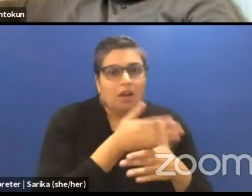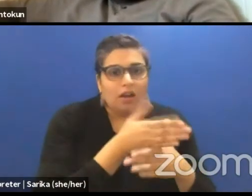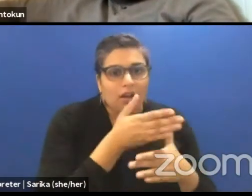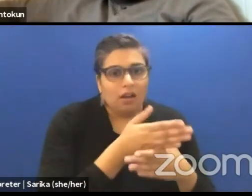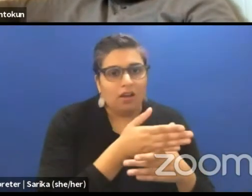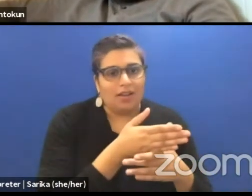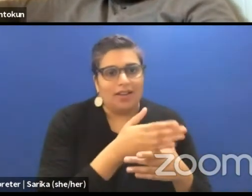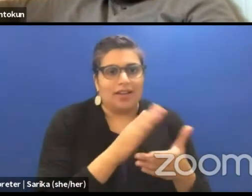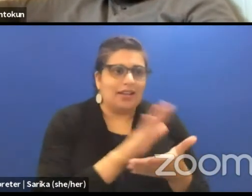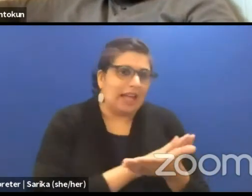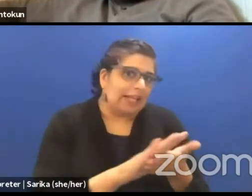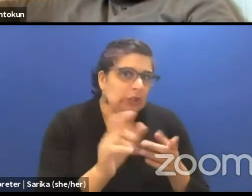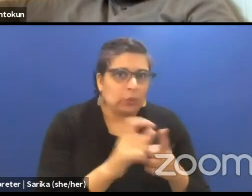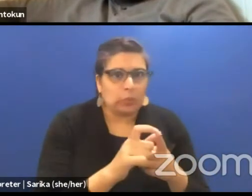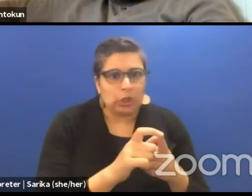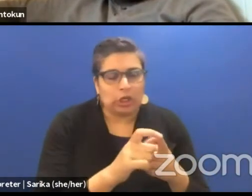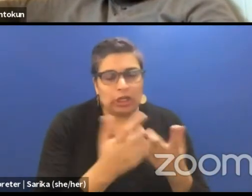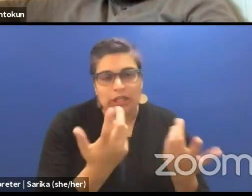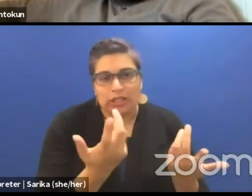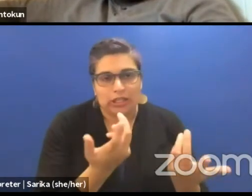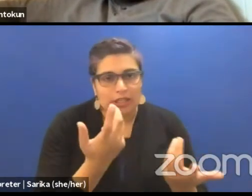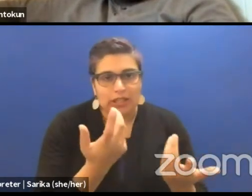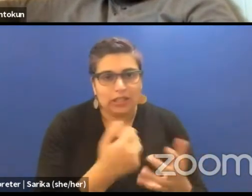and the words we should actually be using is still ongoing.